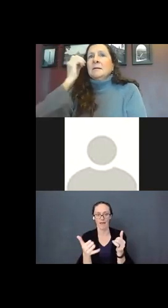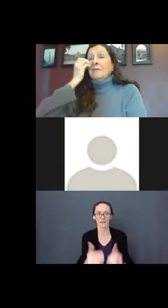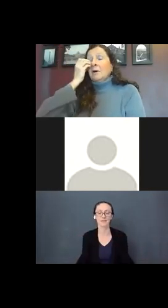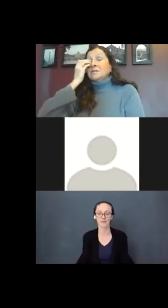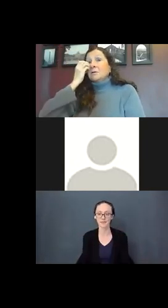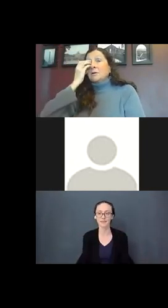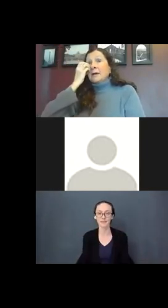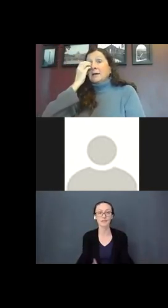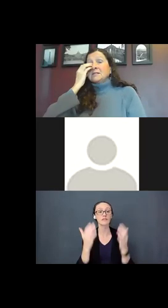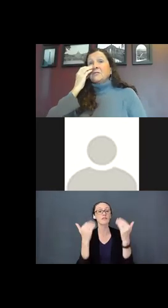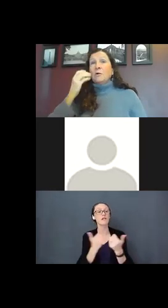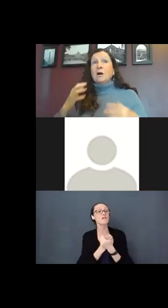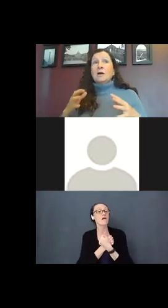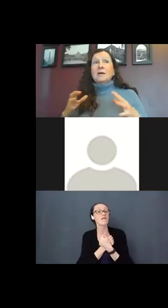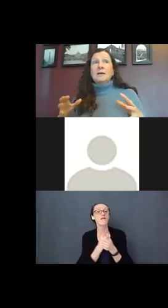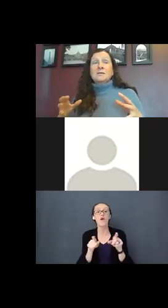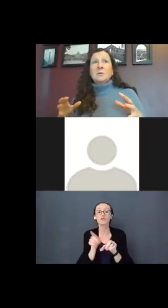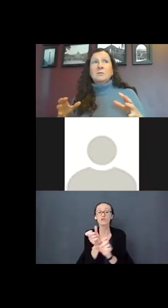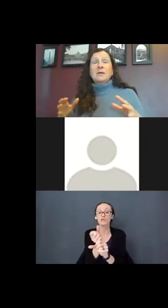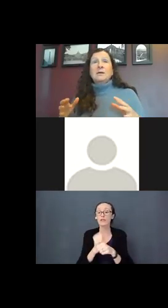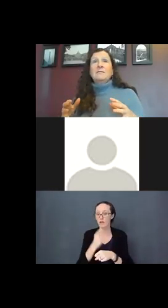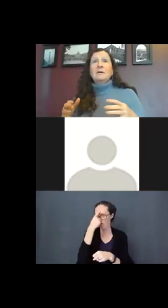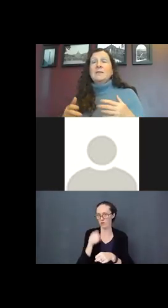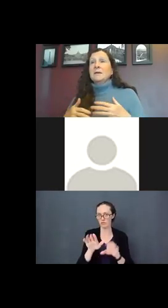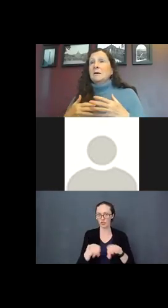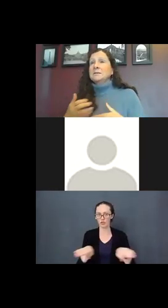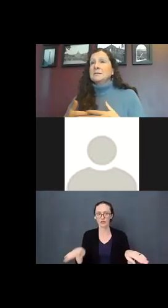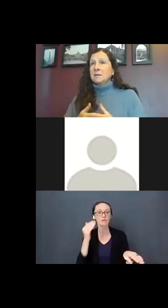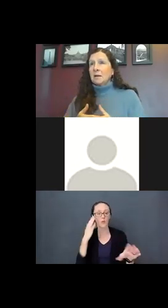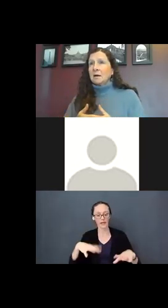But also creates in our kids when we give them that constant love.